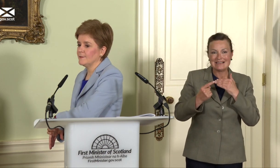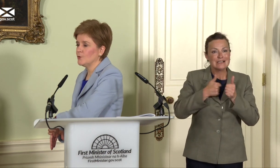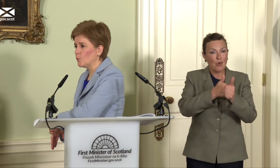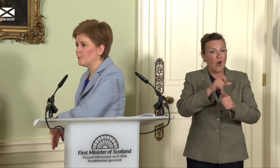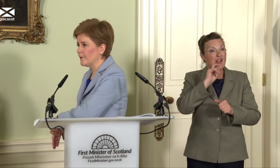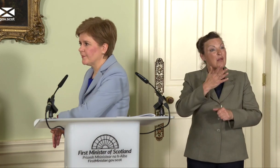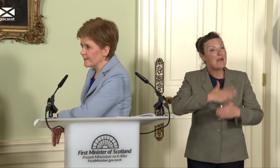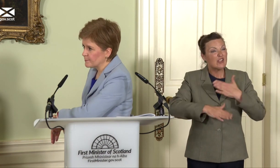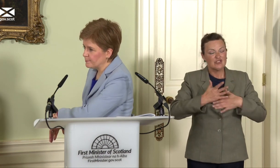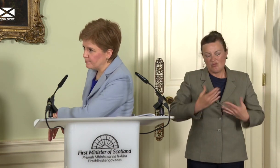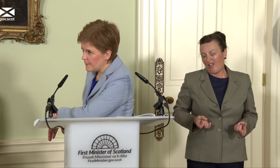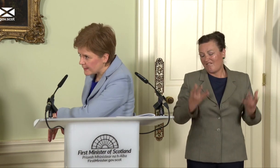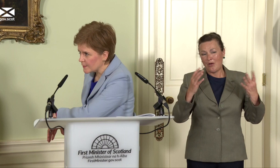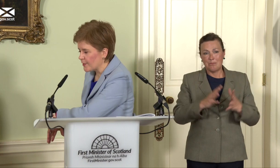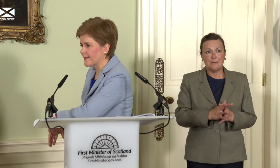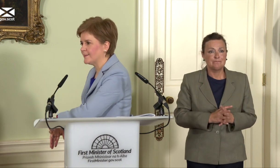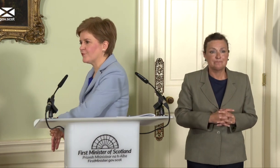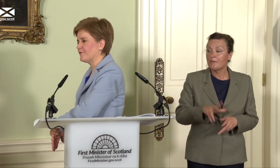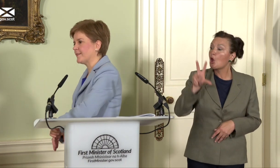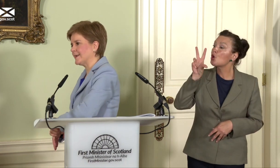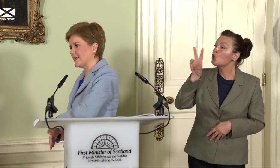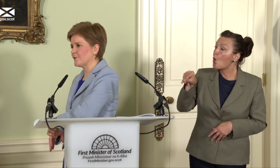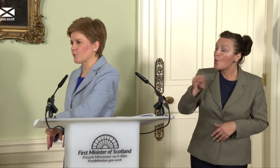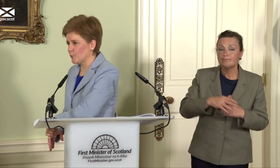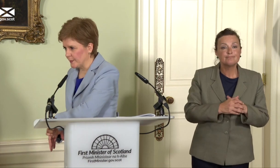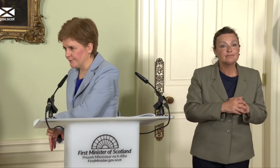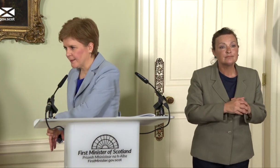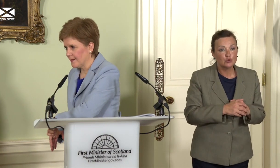No, but that’s mainly predicated on the fact that I intend that there will be.